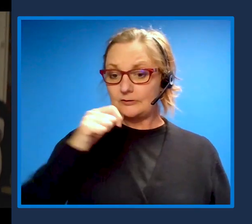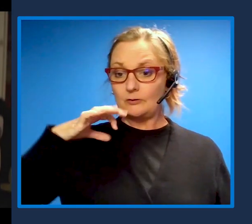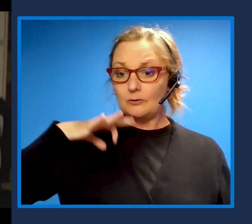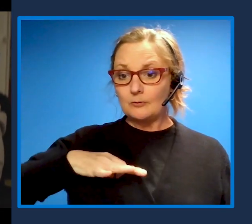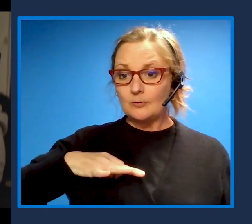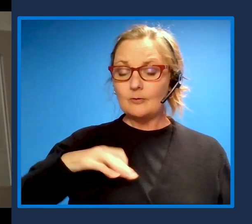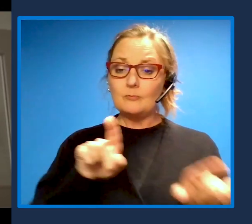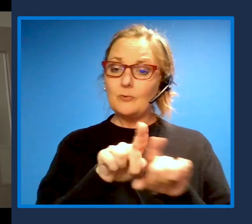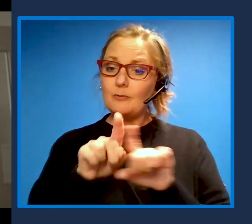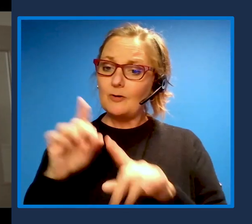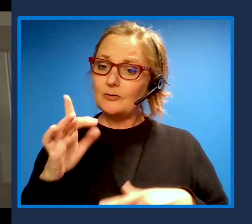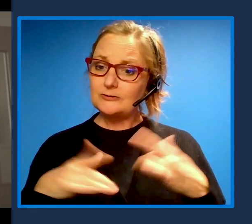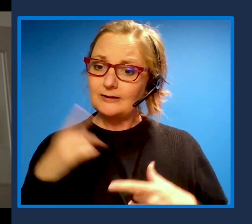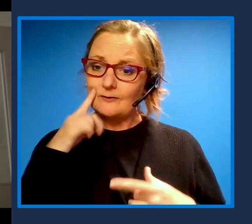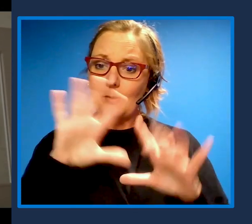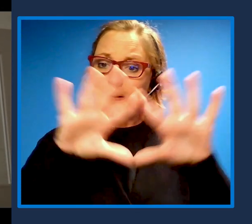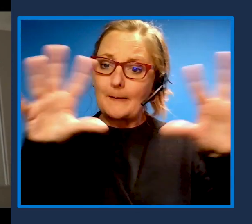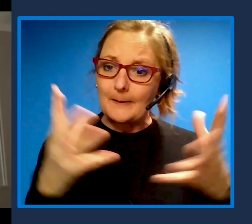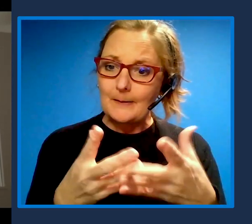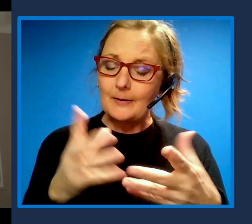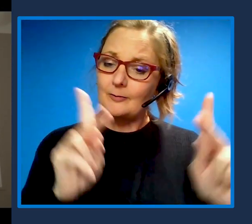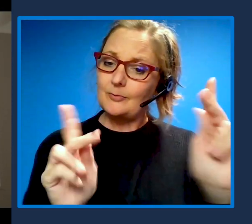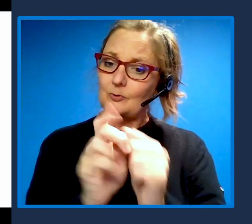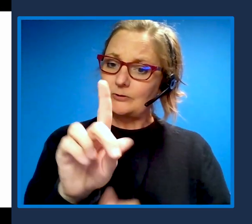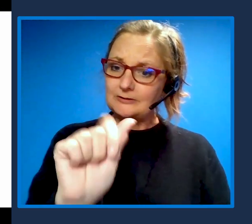with disabilities and their families about what the future can hold.